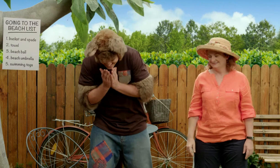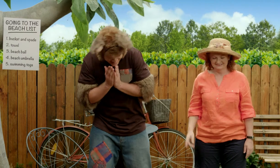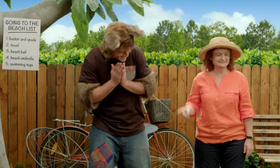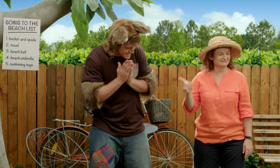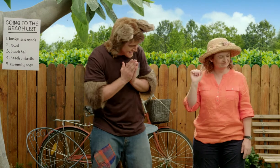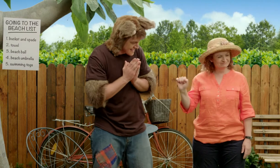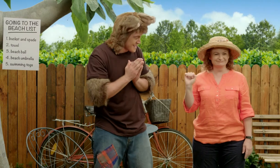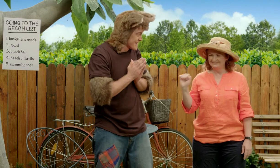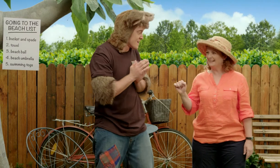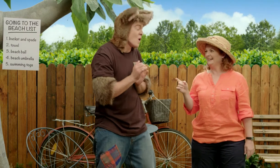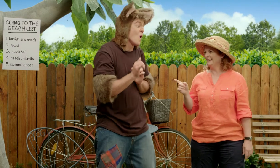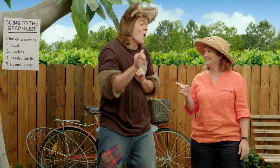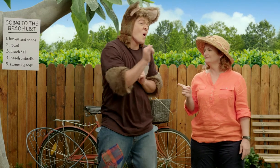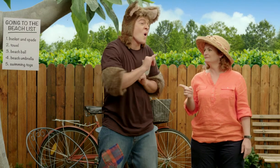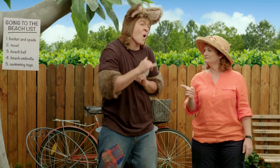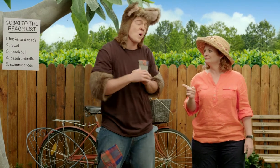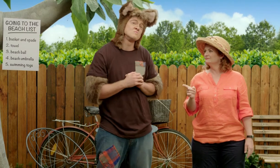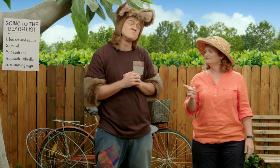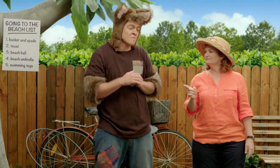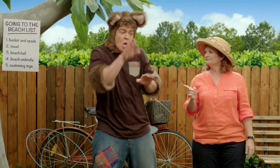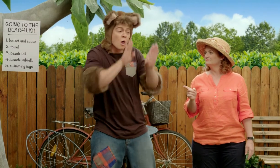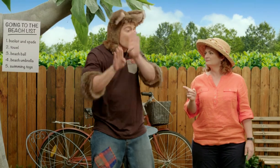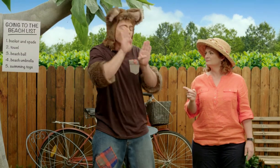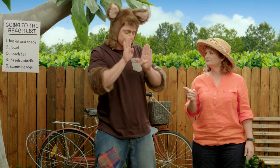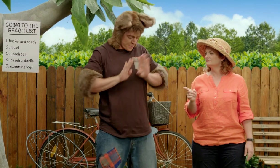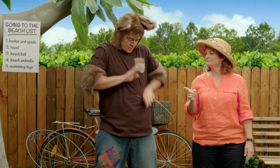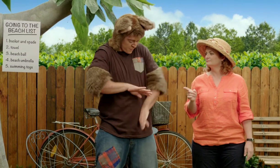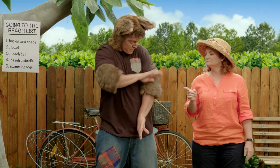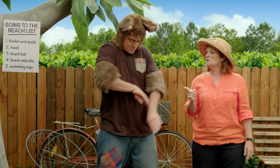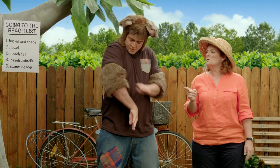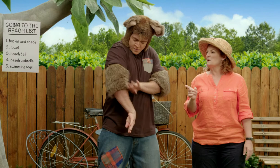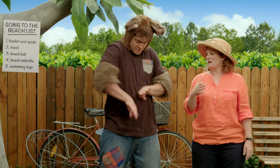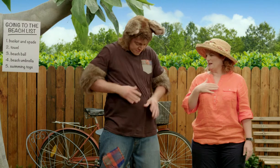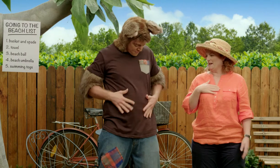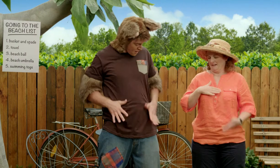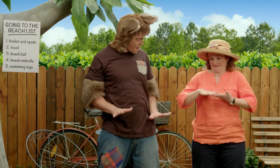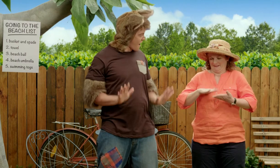He he he! Or... we like to clean ourselves